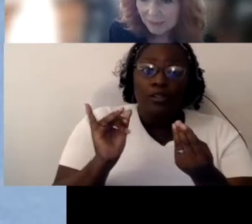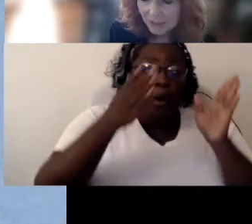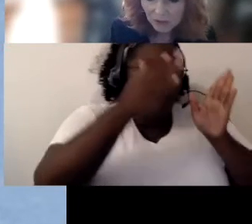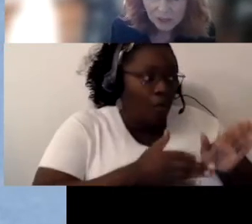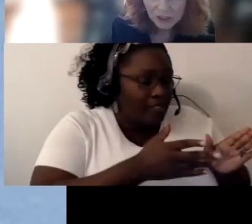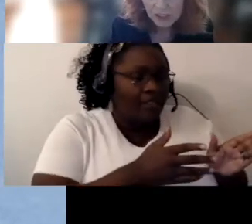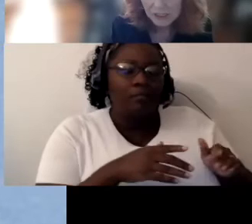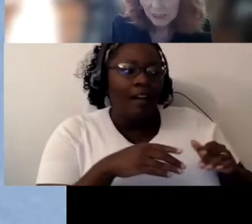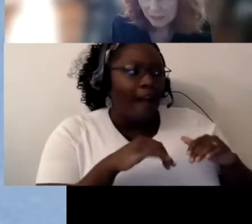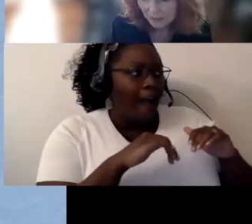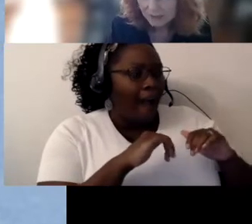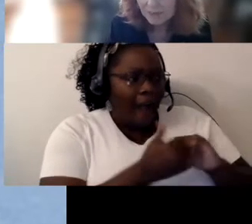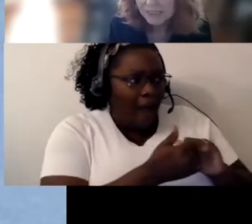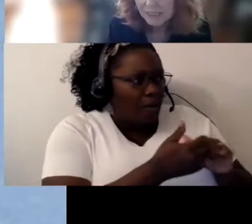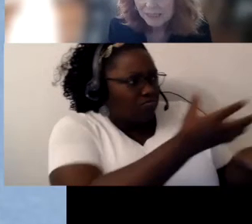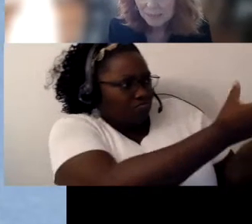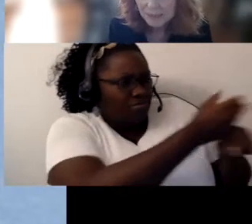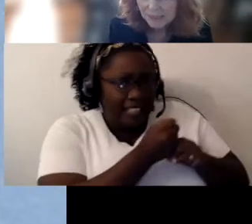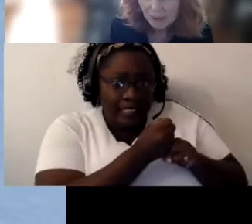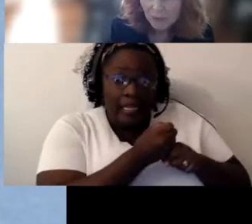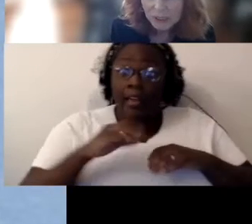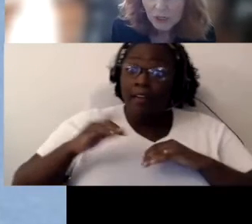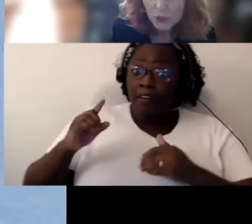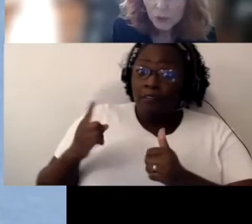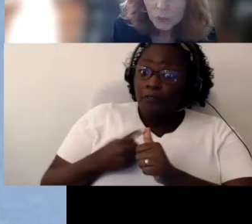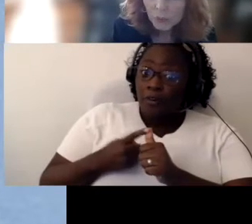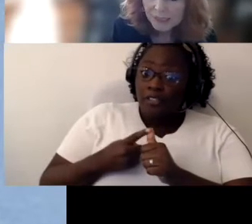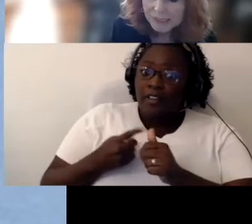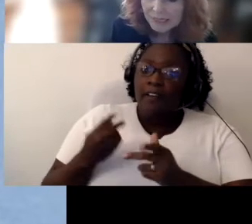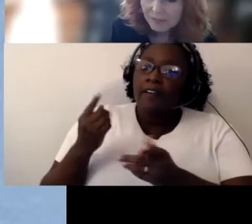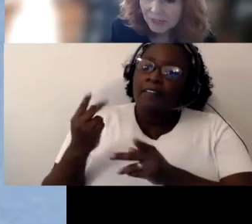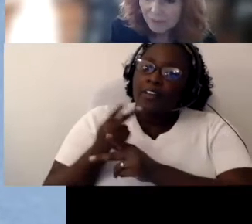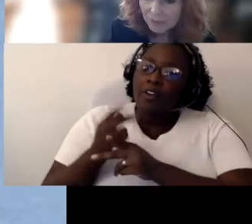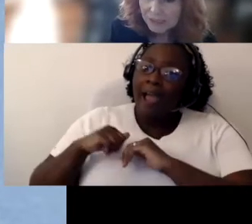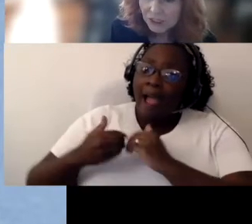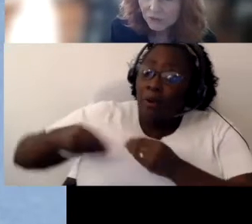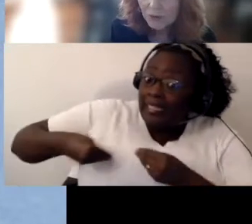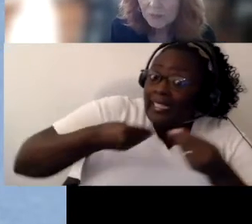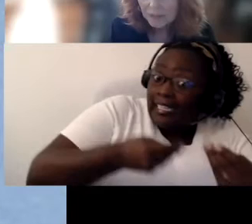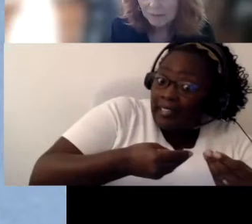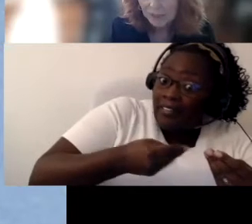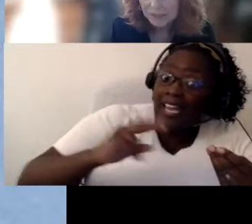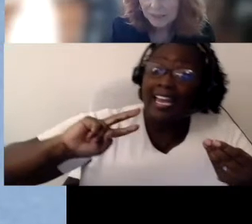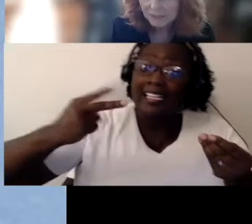So not just a delivery system, but someone who will receive the information from the